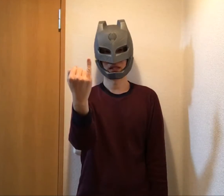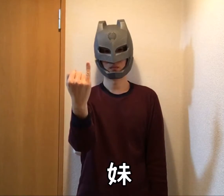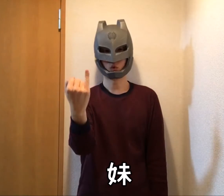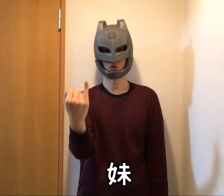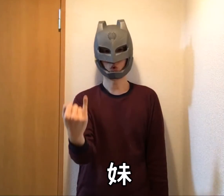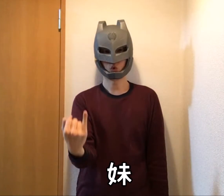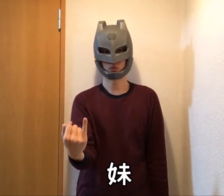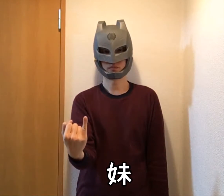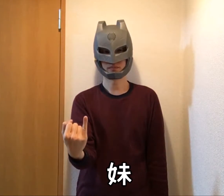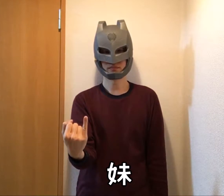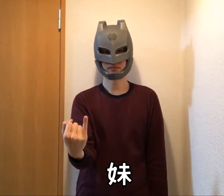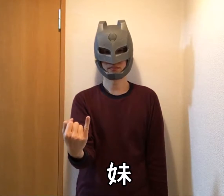Younger sister